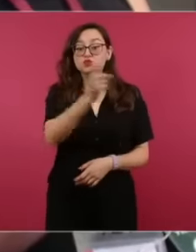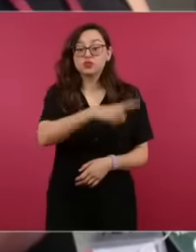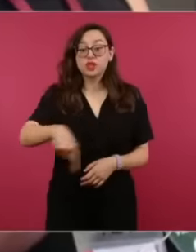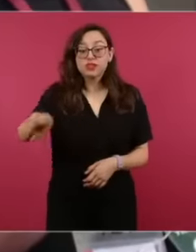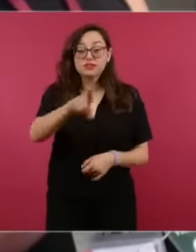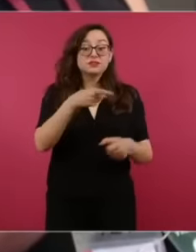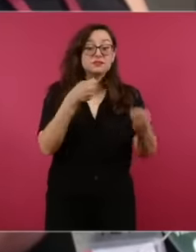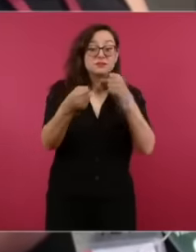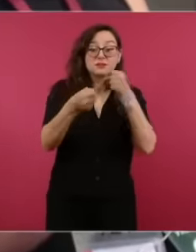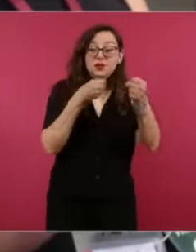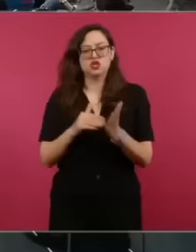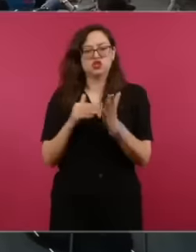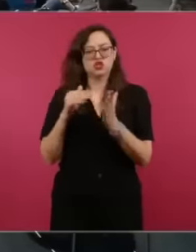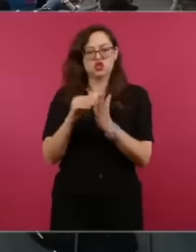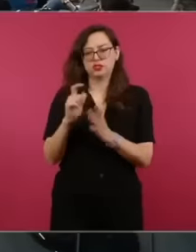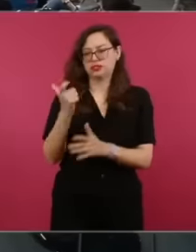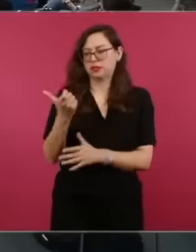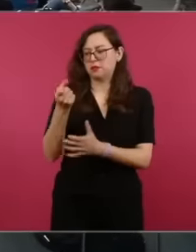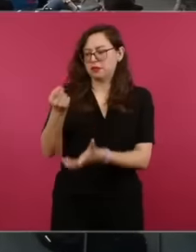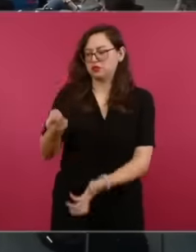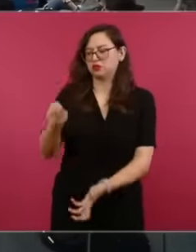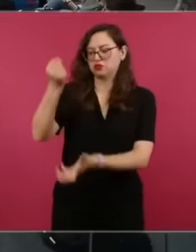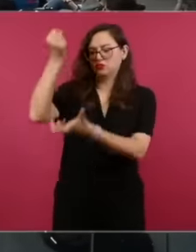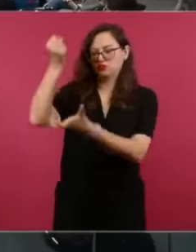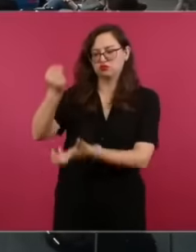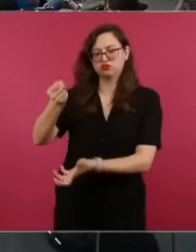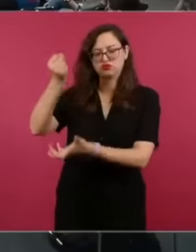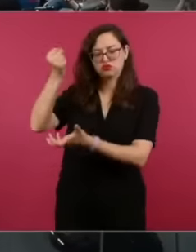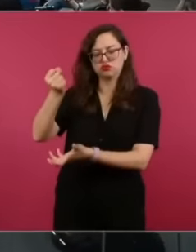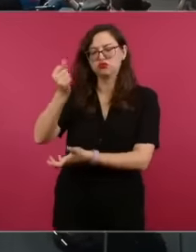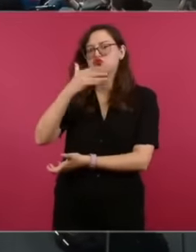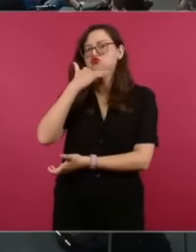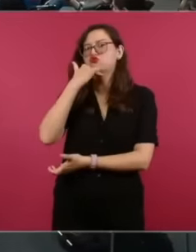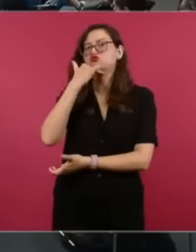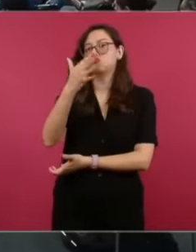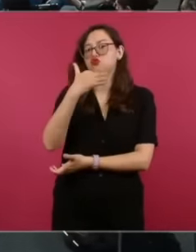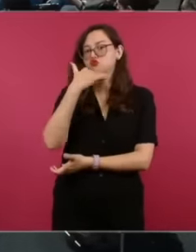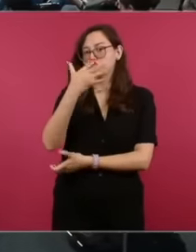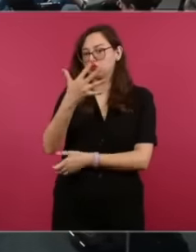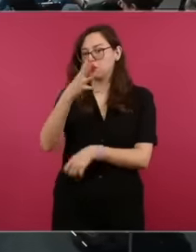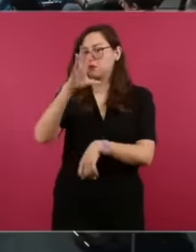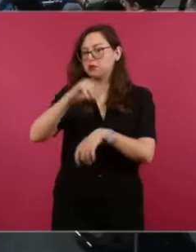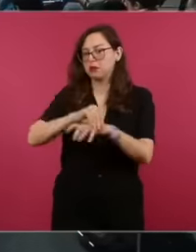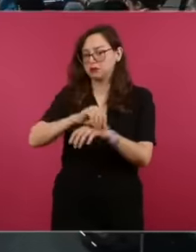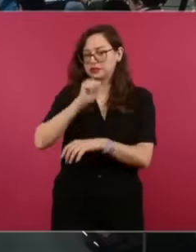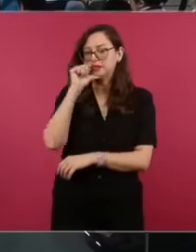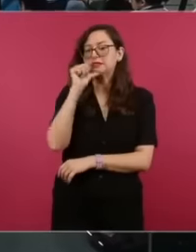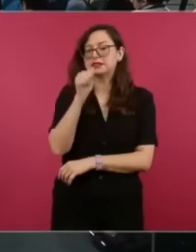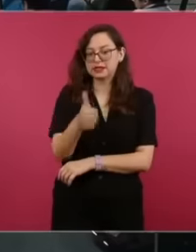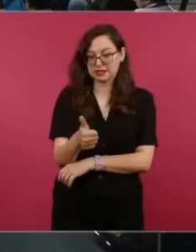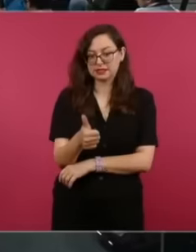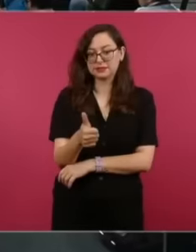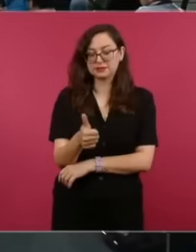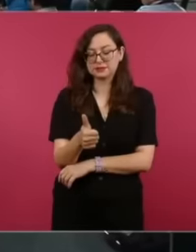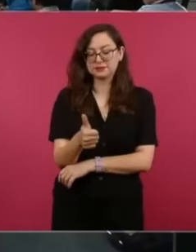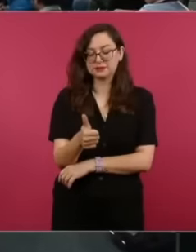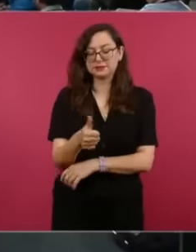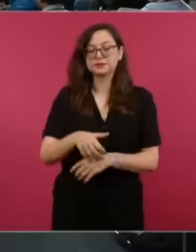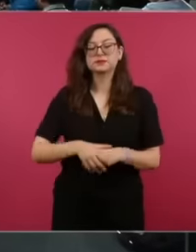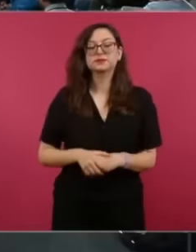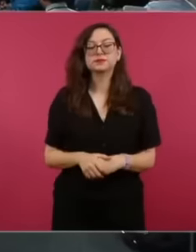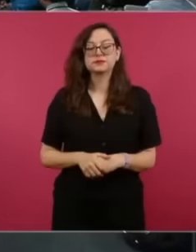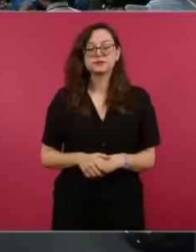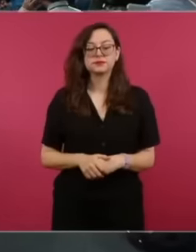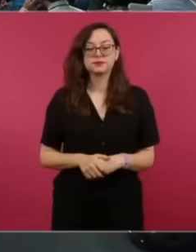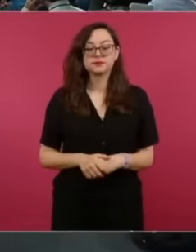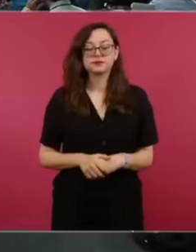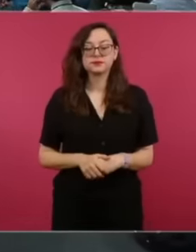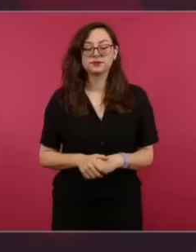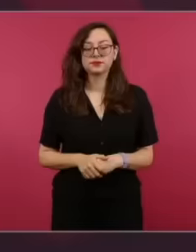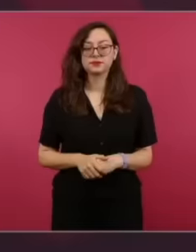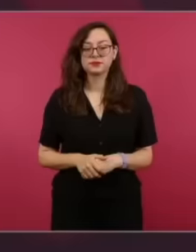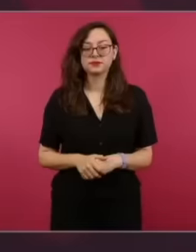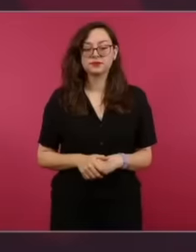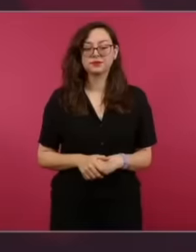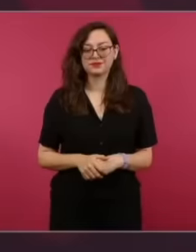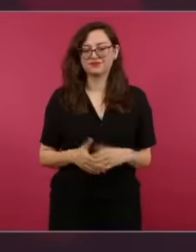pesos. saved by not allowing corruption because there was a lot